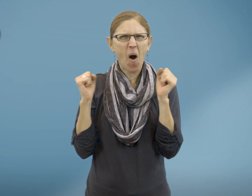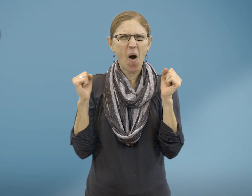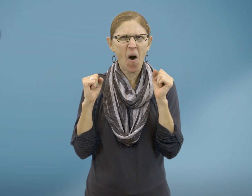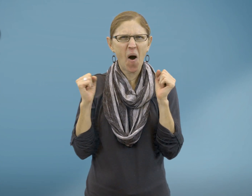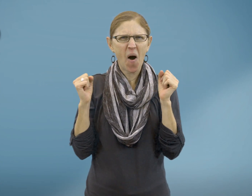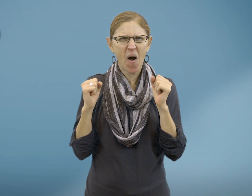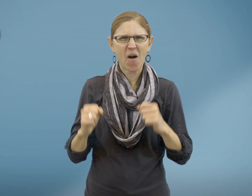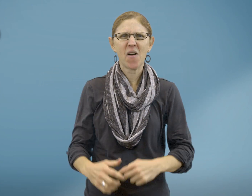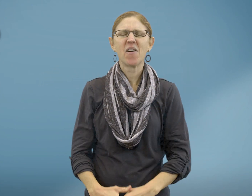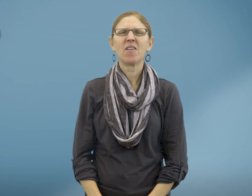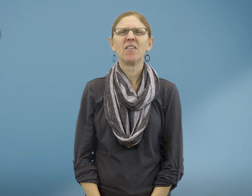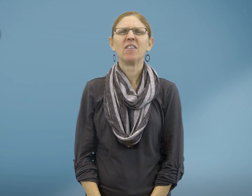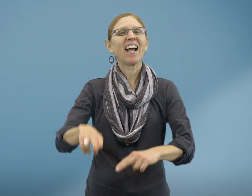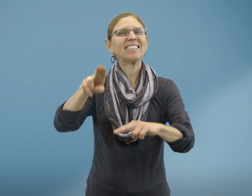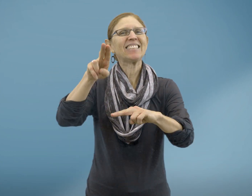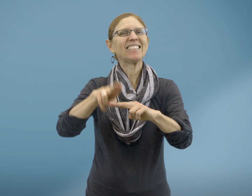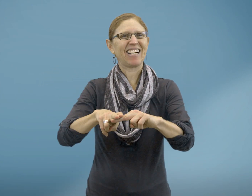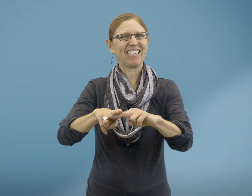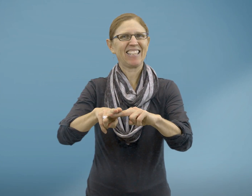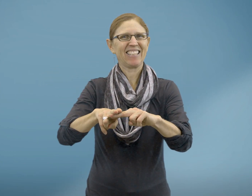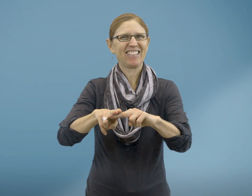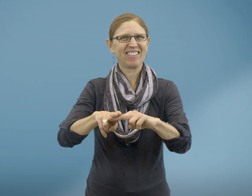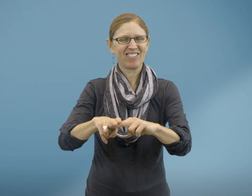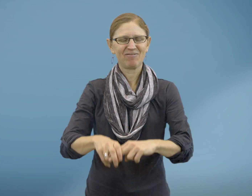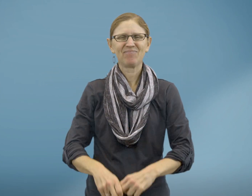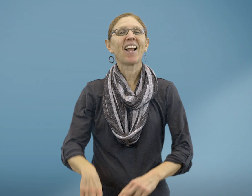Cold Sit